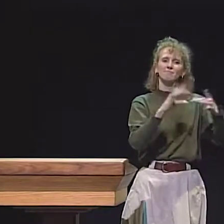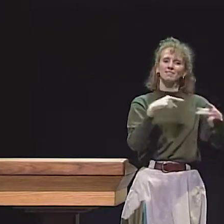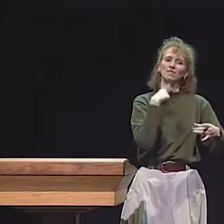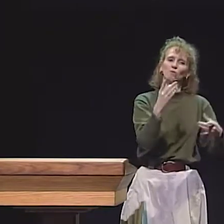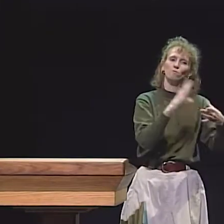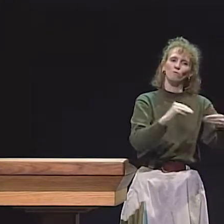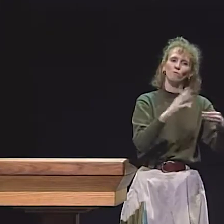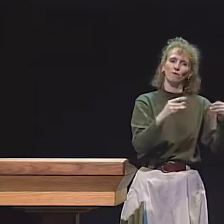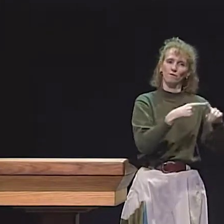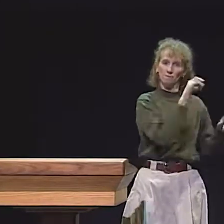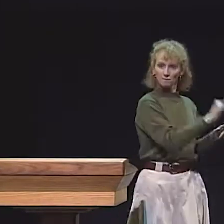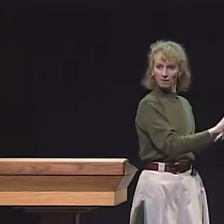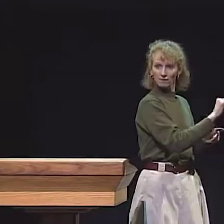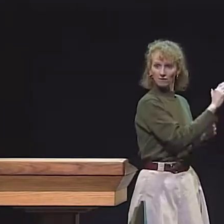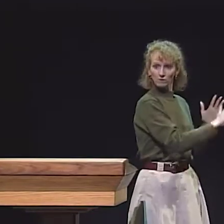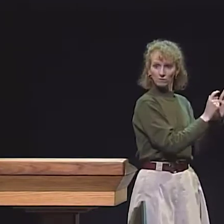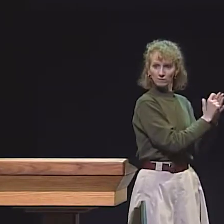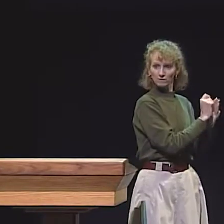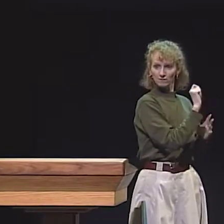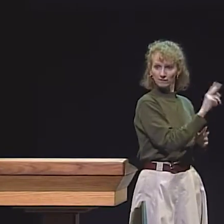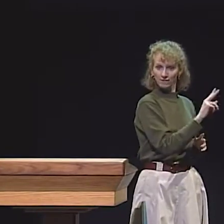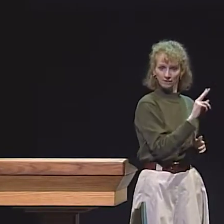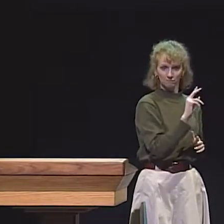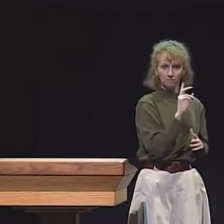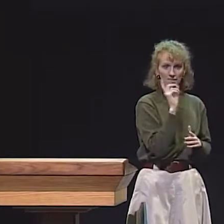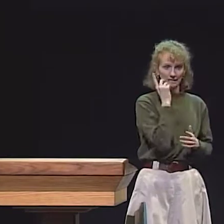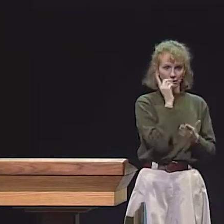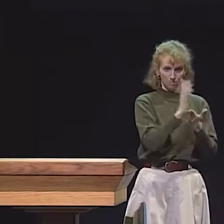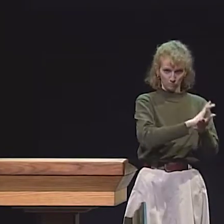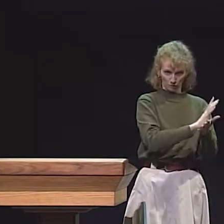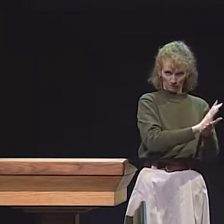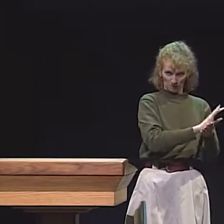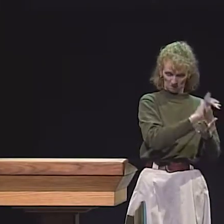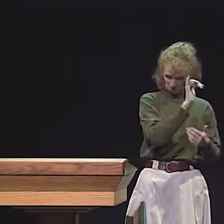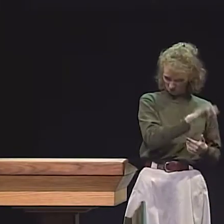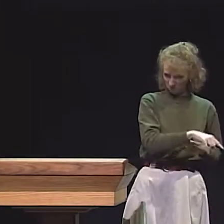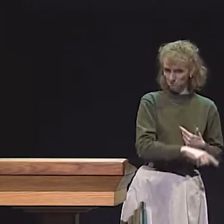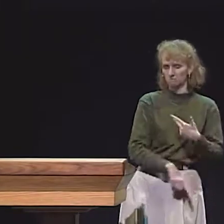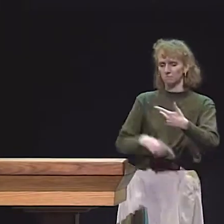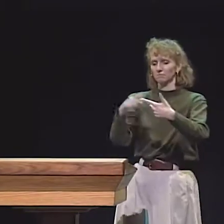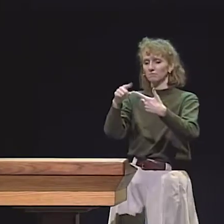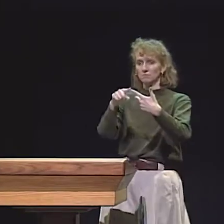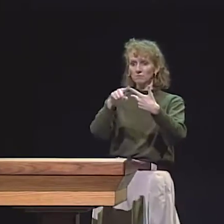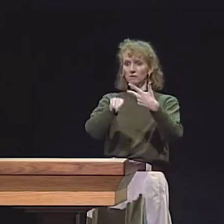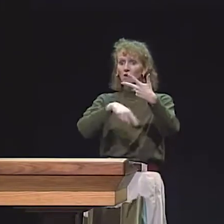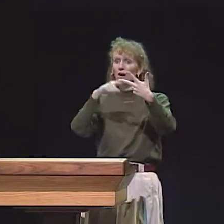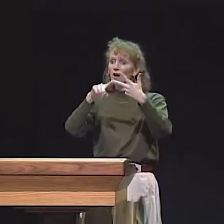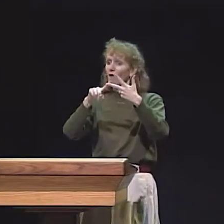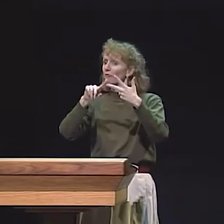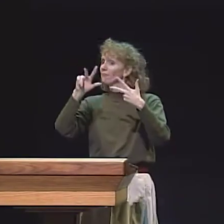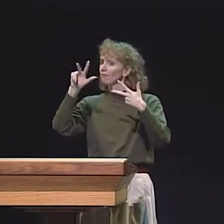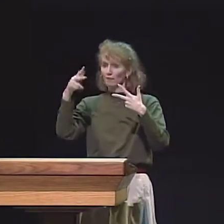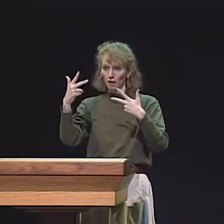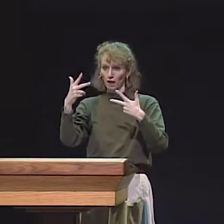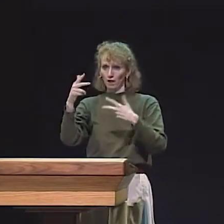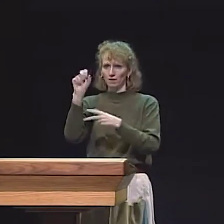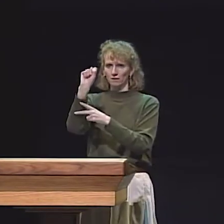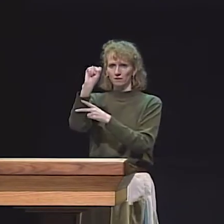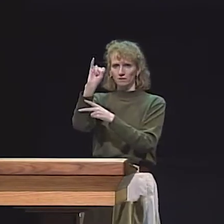FOR THE CARTOON, AND I EXPLAIN TO THE CHILDREN WHAT'S BEEN GOING ON ON THE VIDEOTAPE IN THE DISNEY MOVIE.